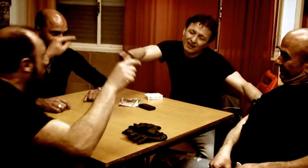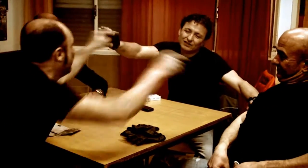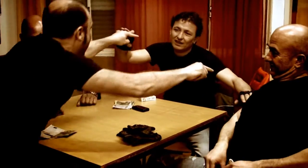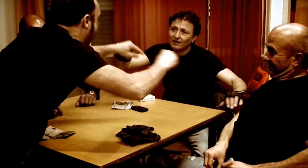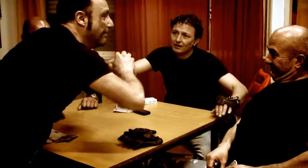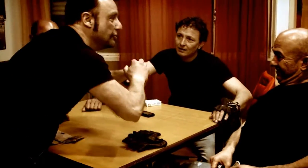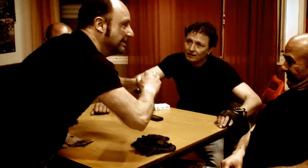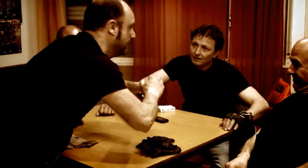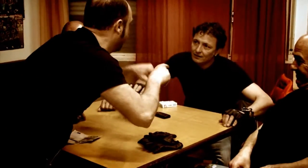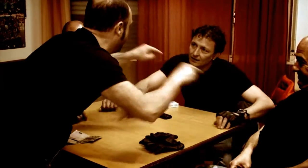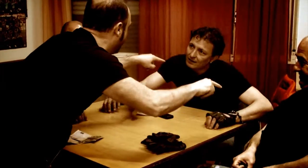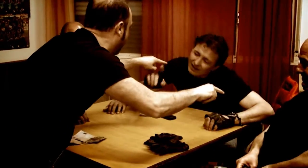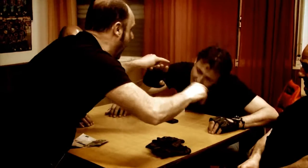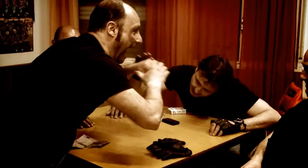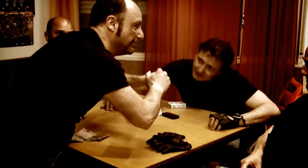You are friends. Friends true!